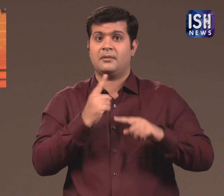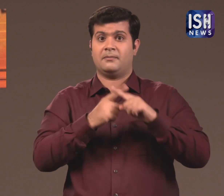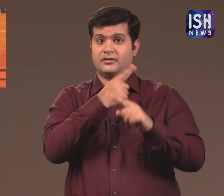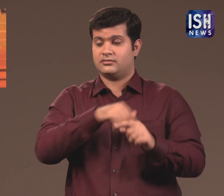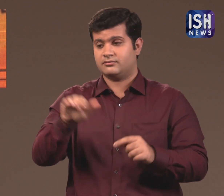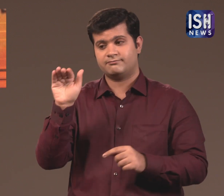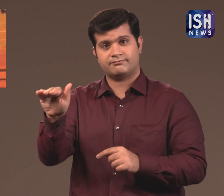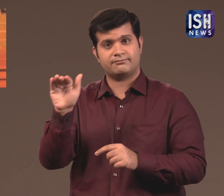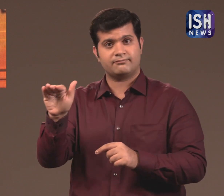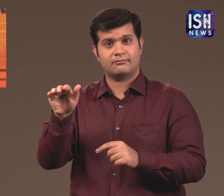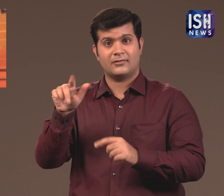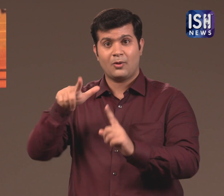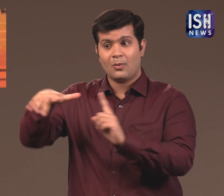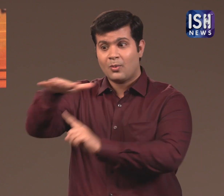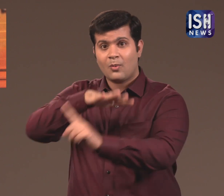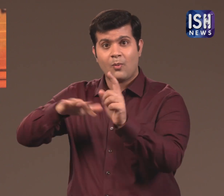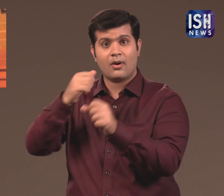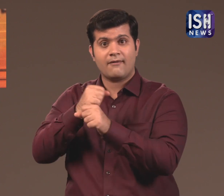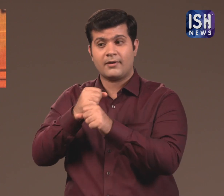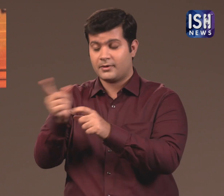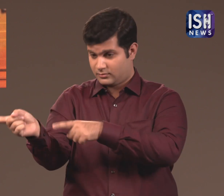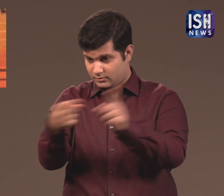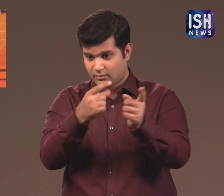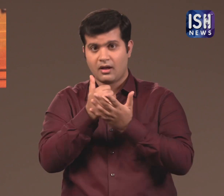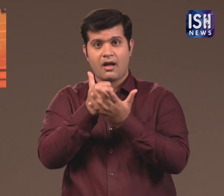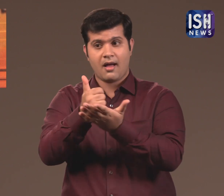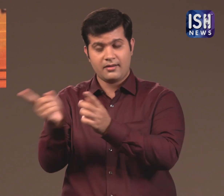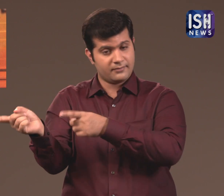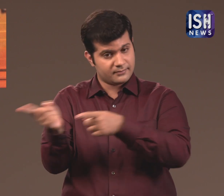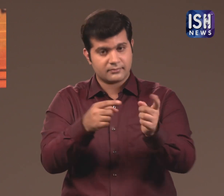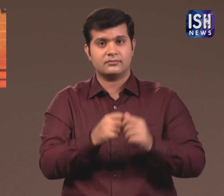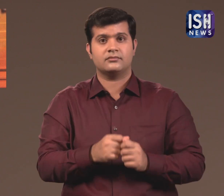He has told the local authorities to provide assistance.